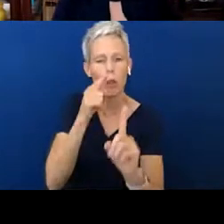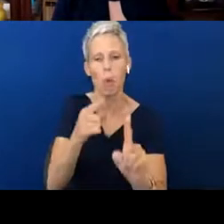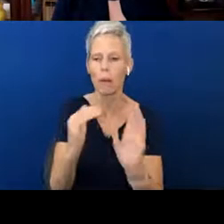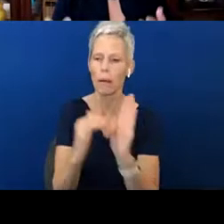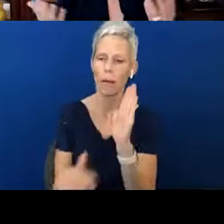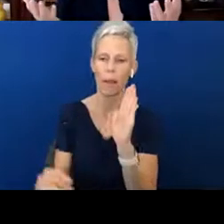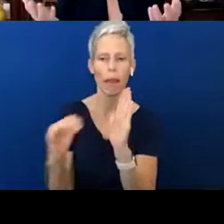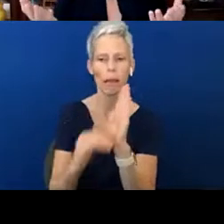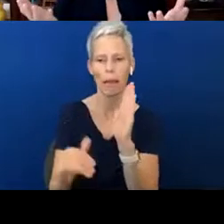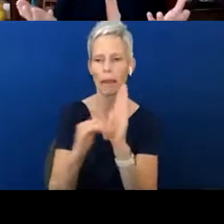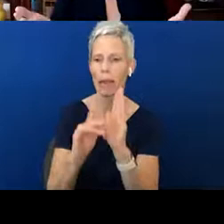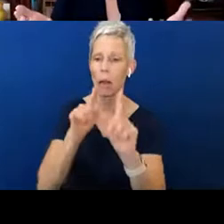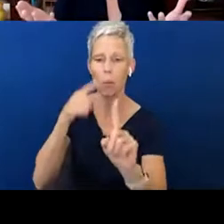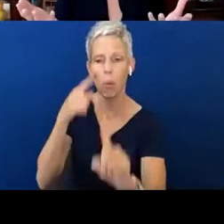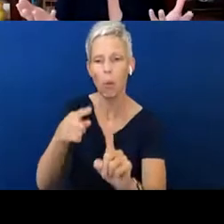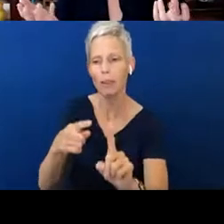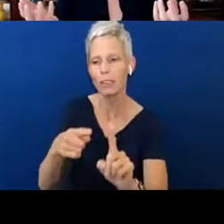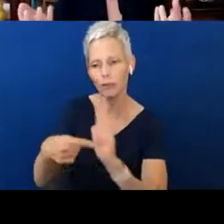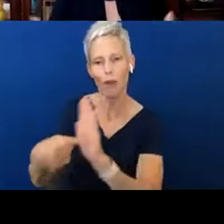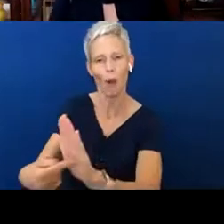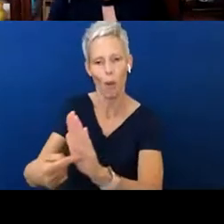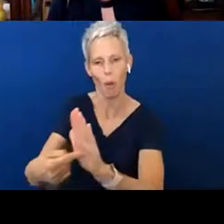it's about sometimes just a physical ability for them to be able to